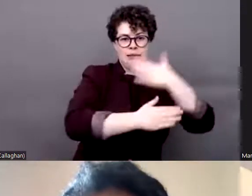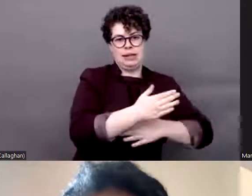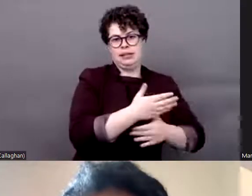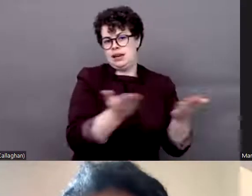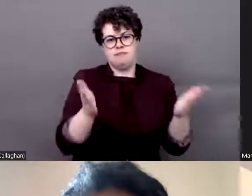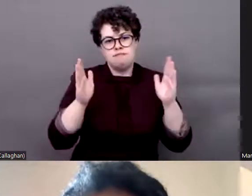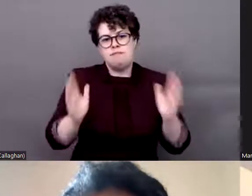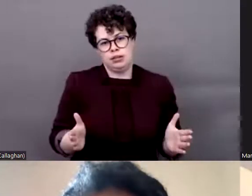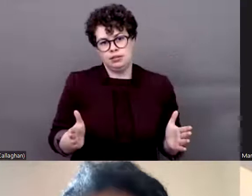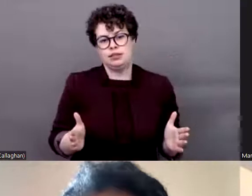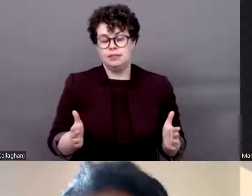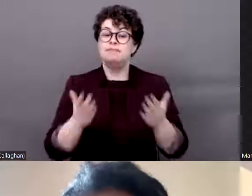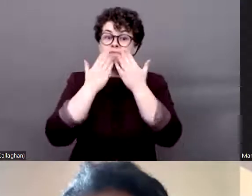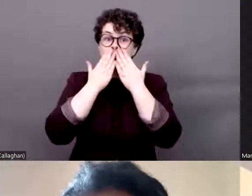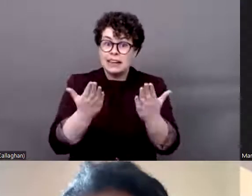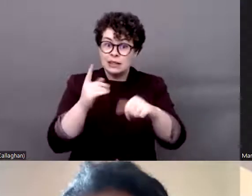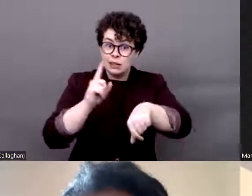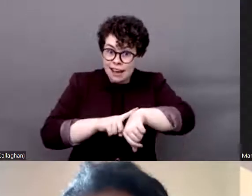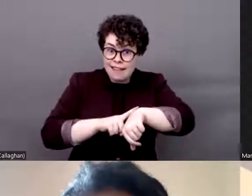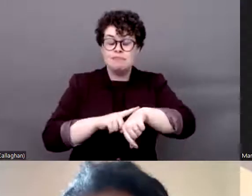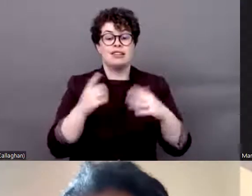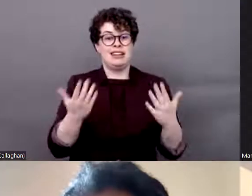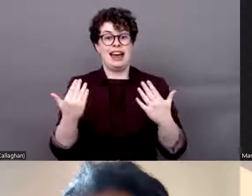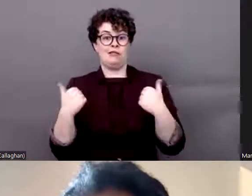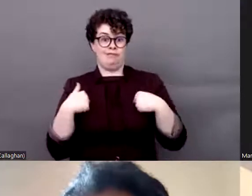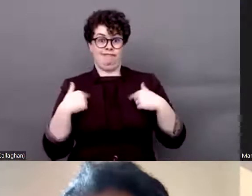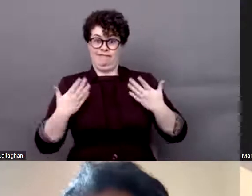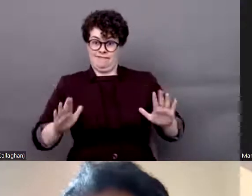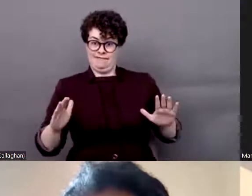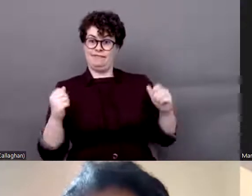so thank you very much. I will now pass it back to Rosário to continue introducing our speakers.